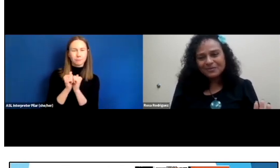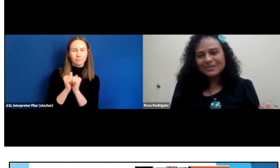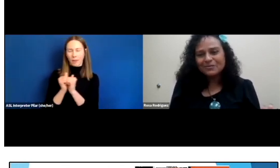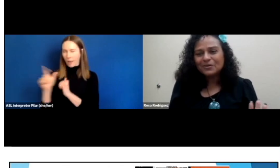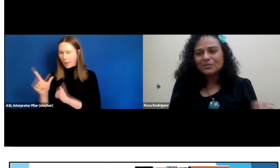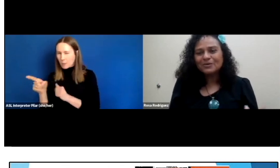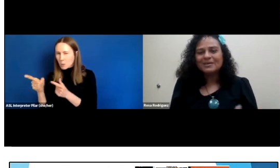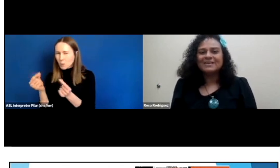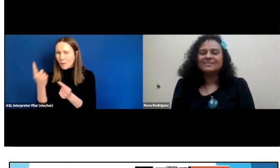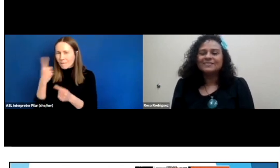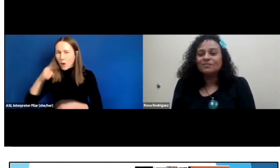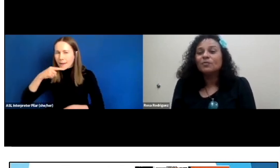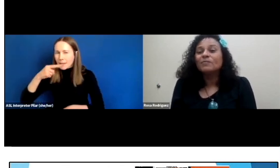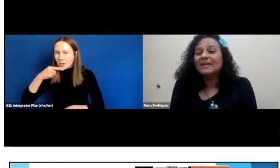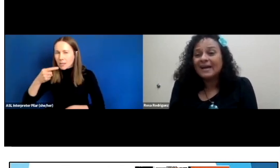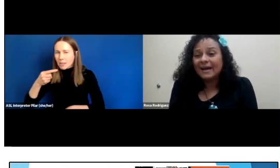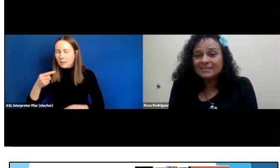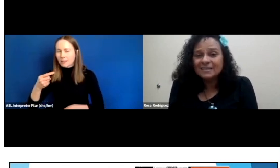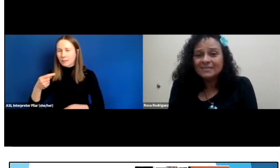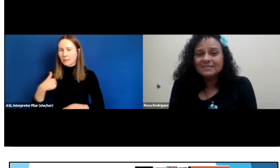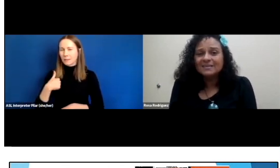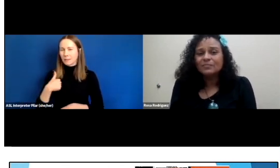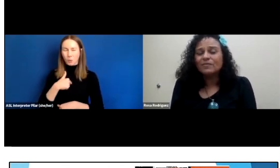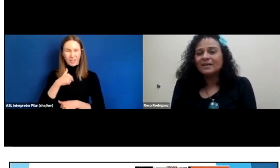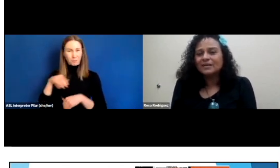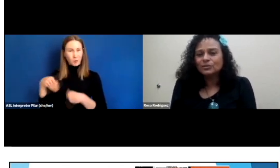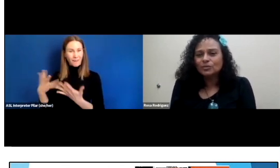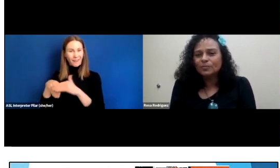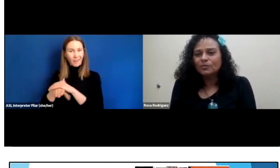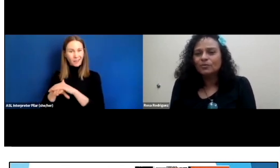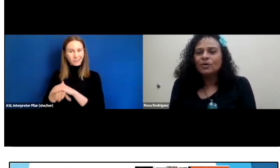for the hearing community instead of providing access and providing interpreter,